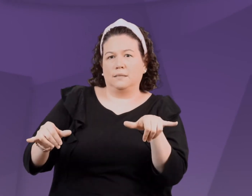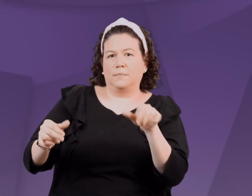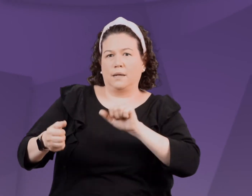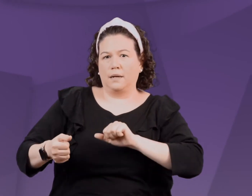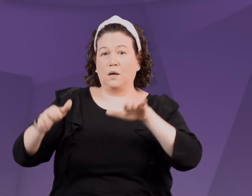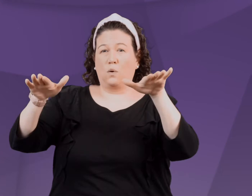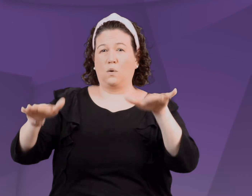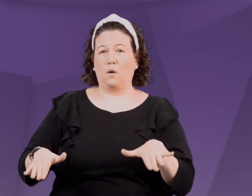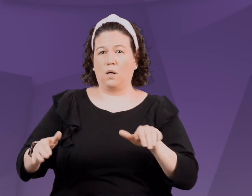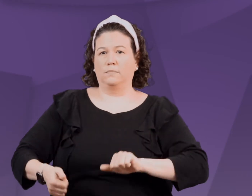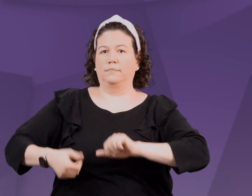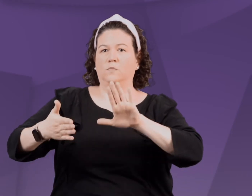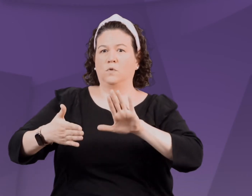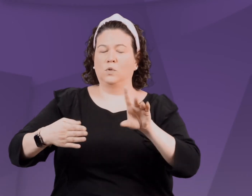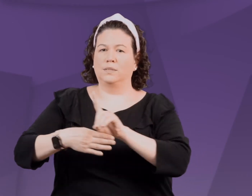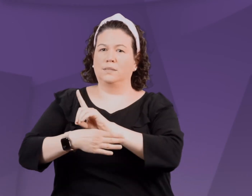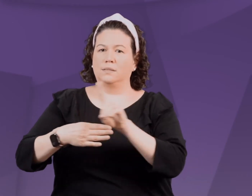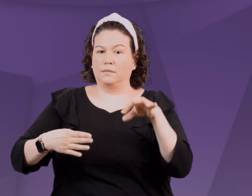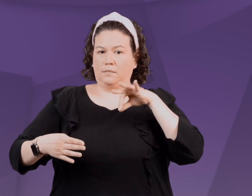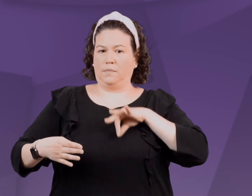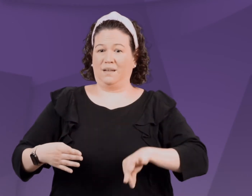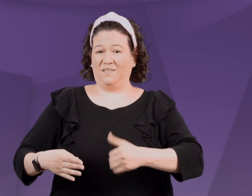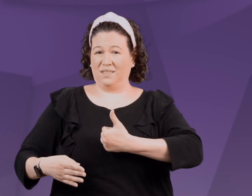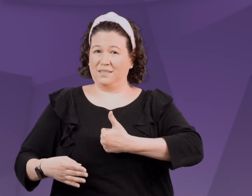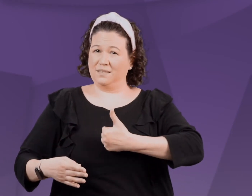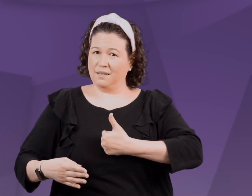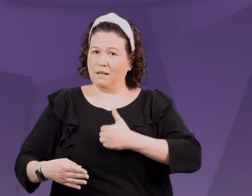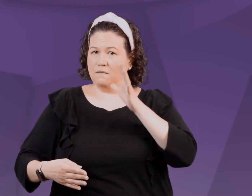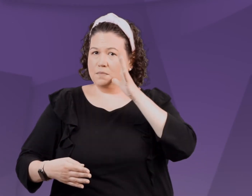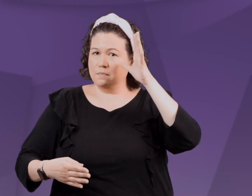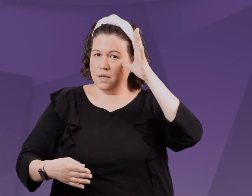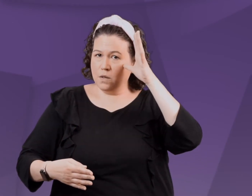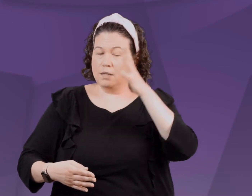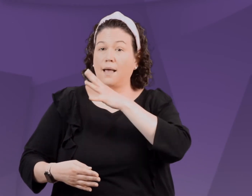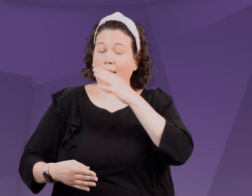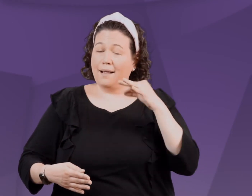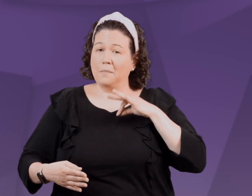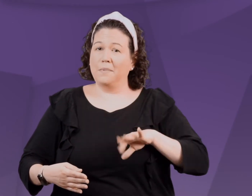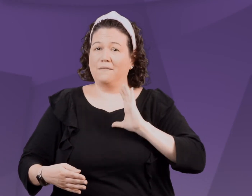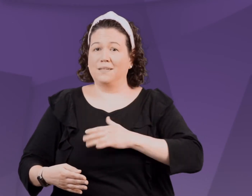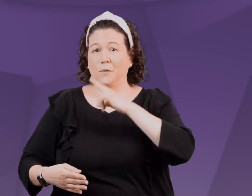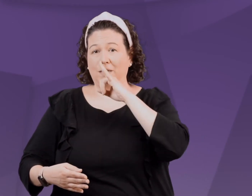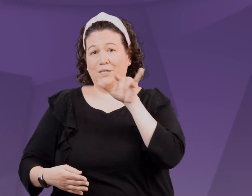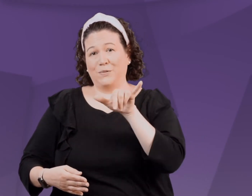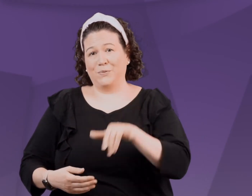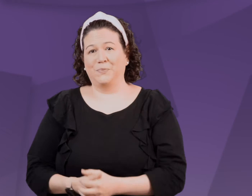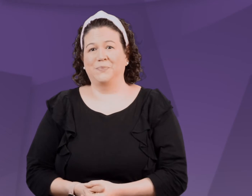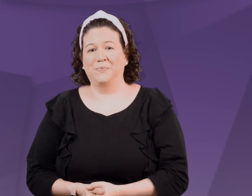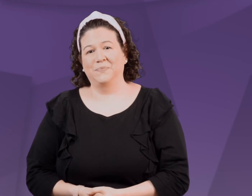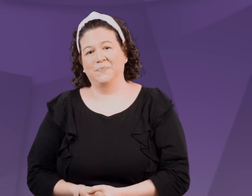Whatever our motivation, learning a methodical and calm approach to discipline is beneficial